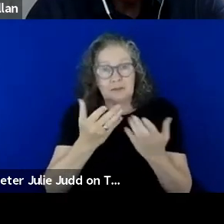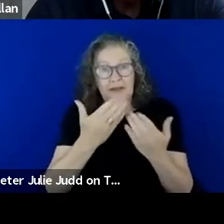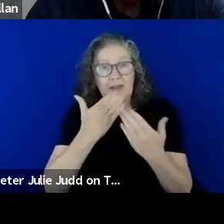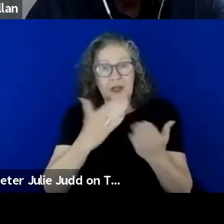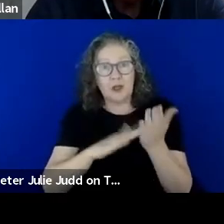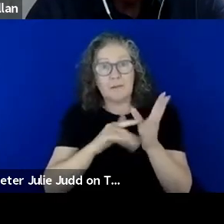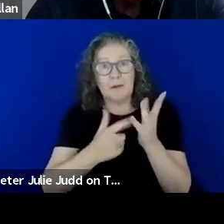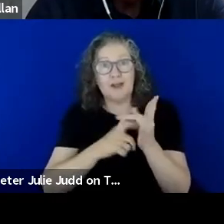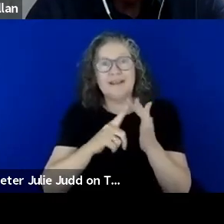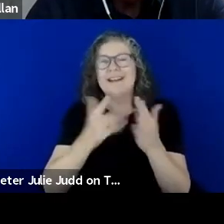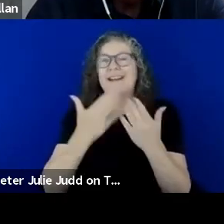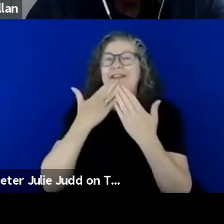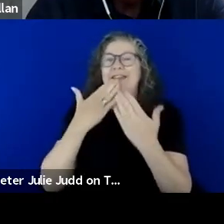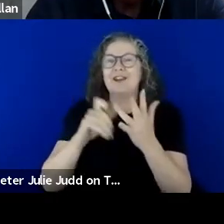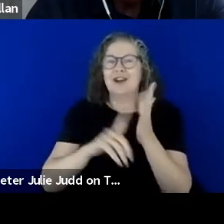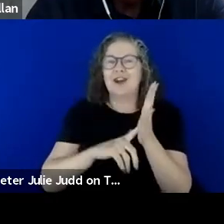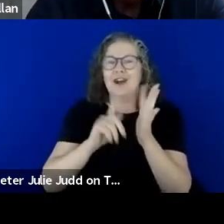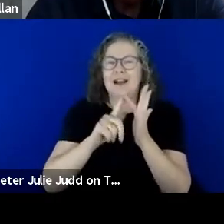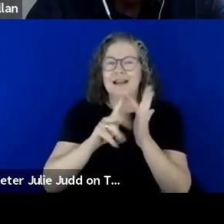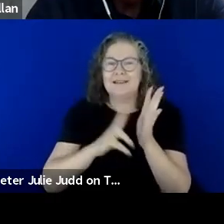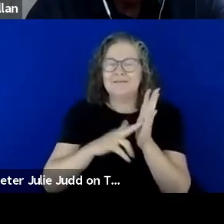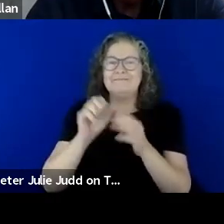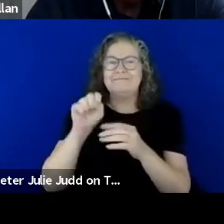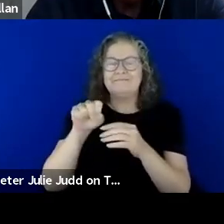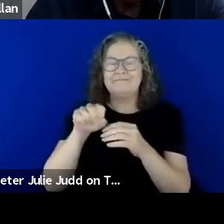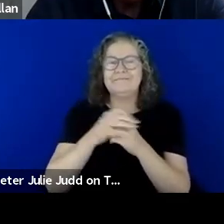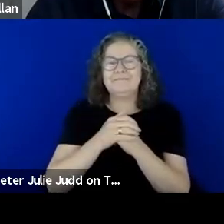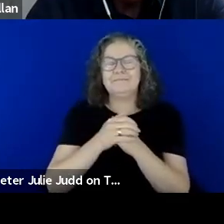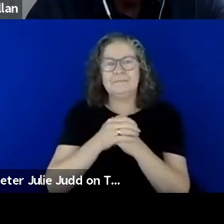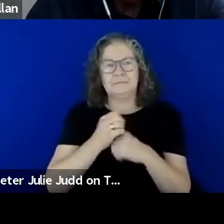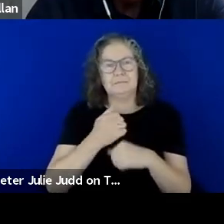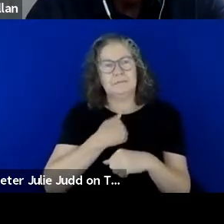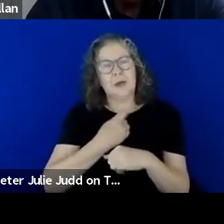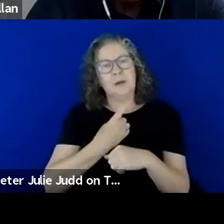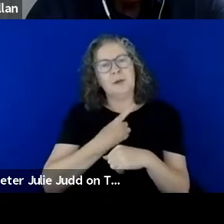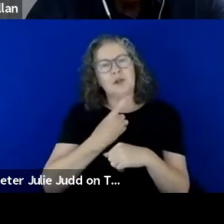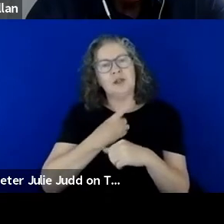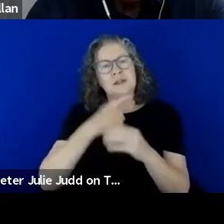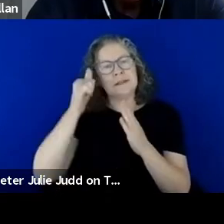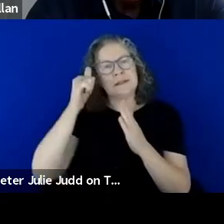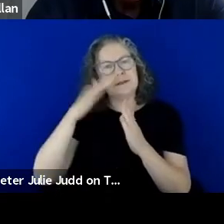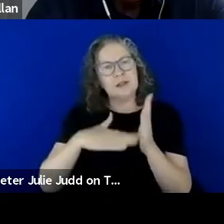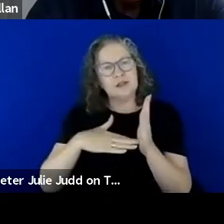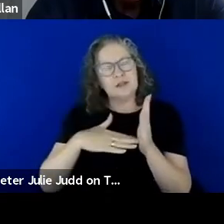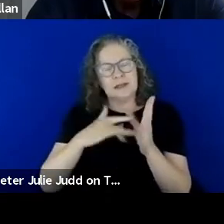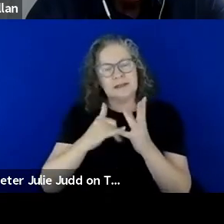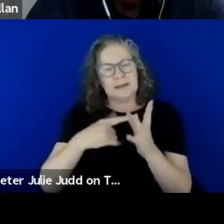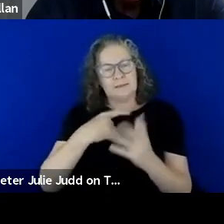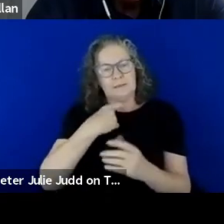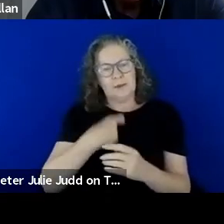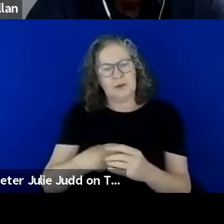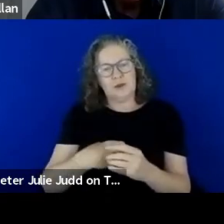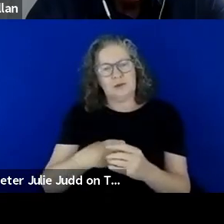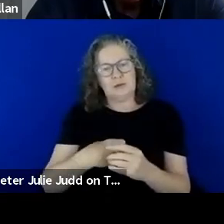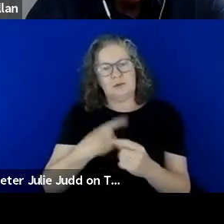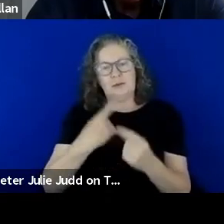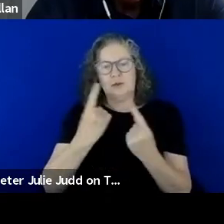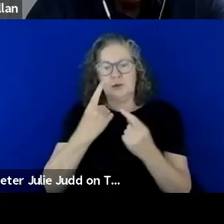Thanks, Colleen, I guess my own personal experience as a person who is totally blind,